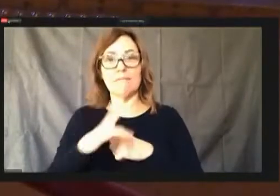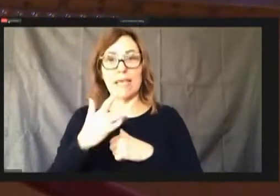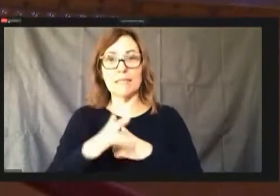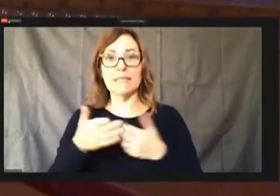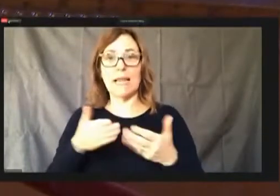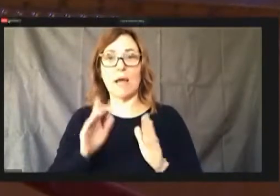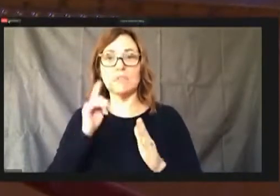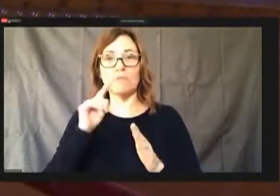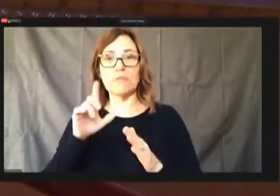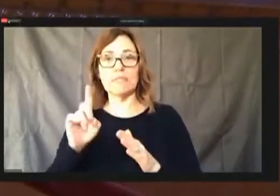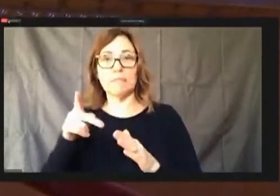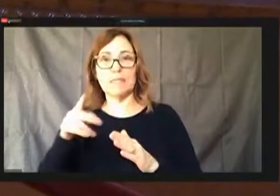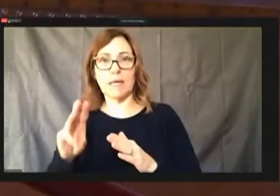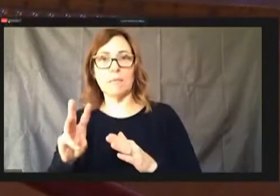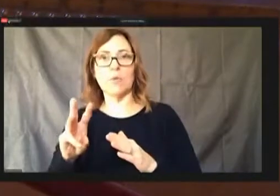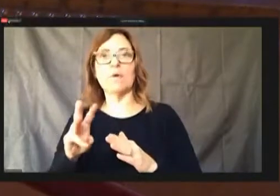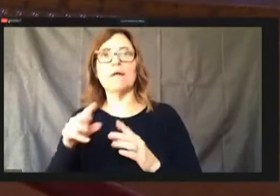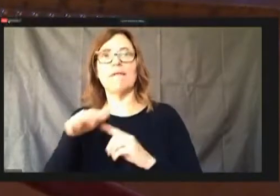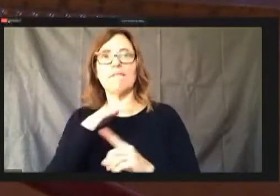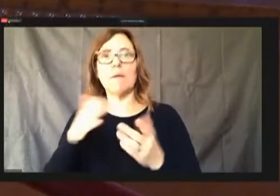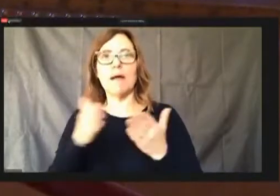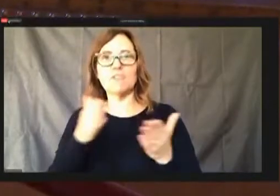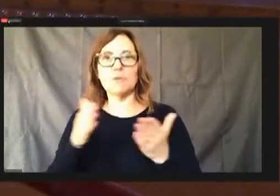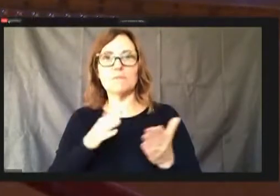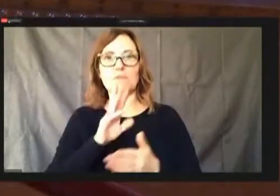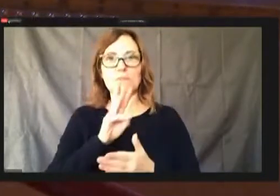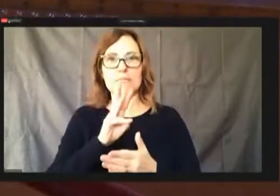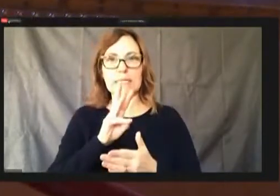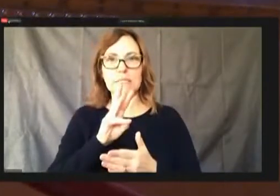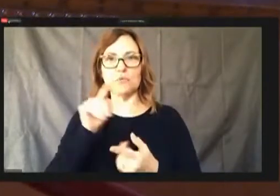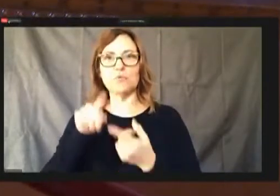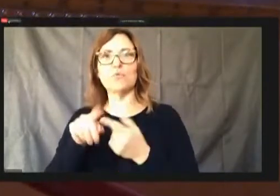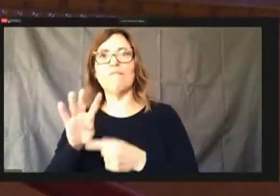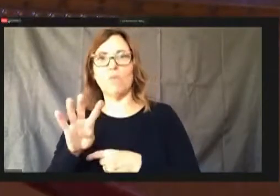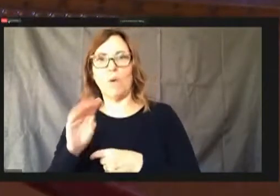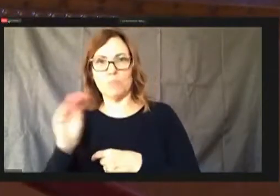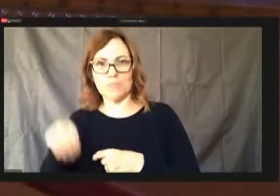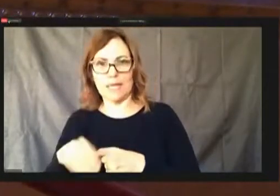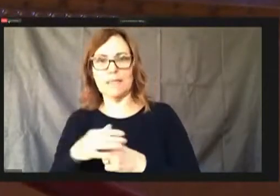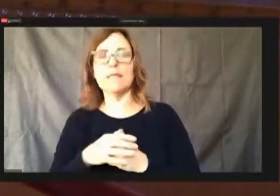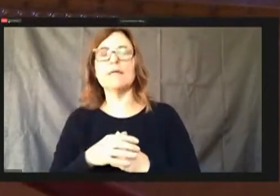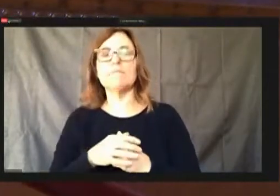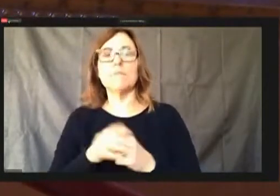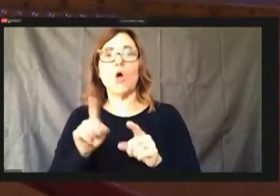services from six to %. There's also the creation of the Office of